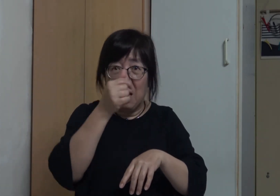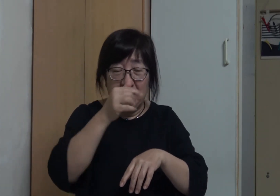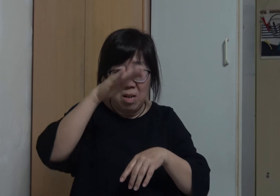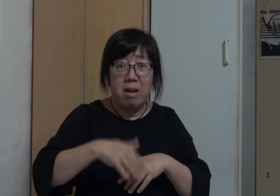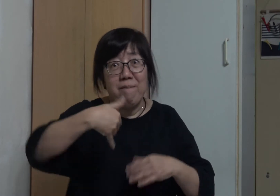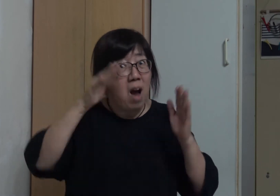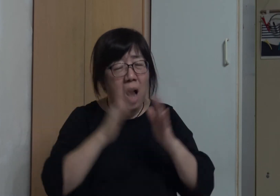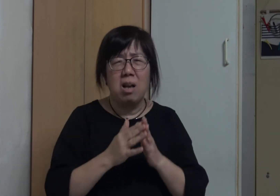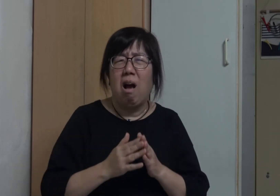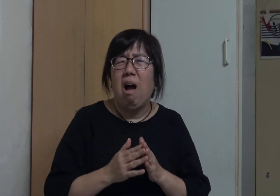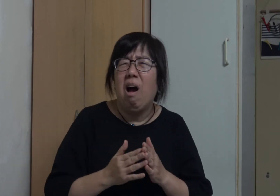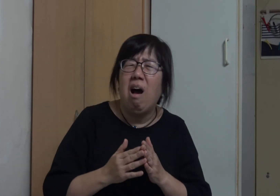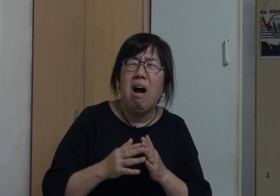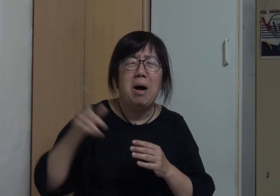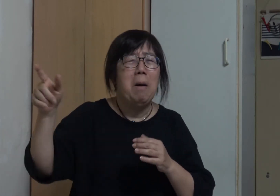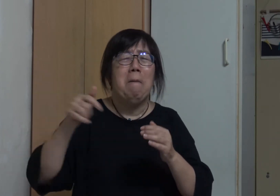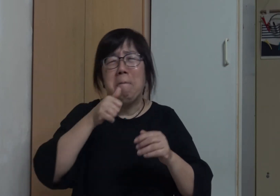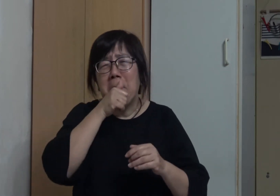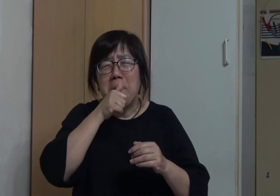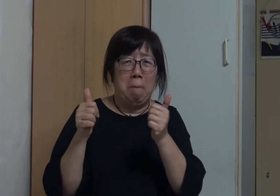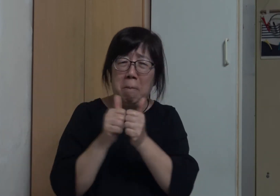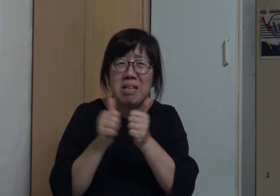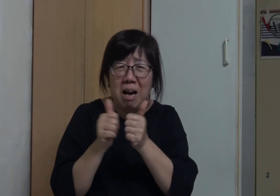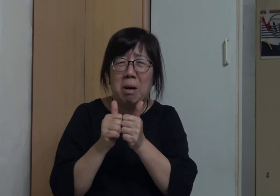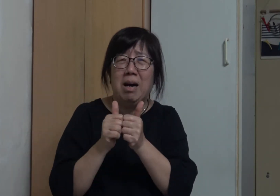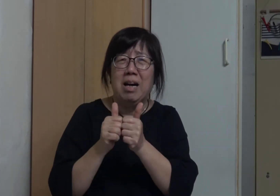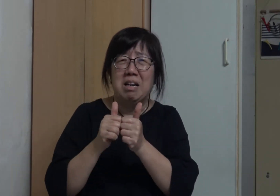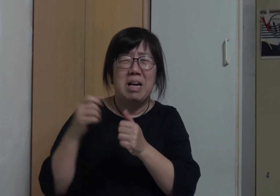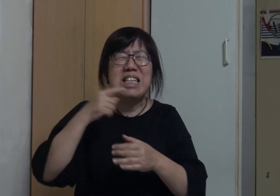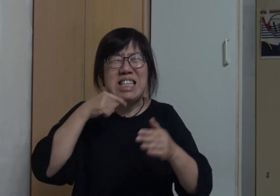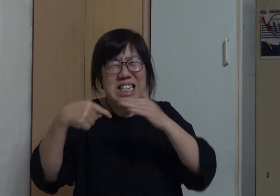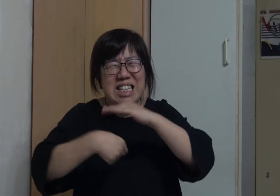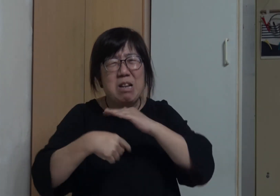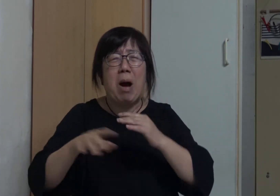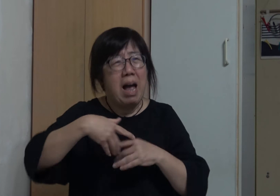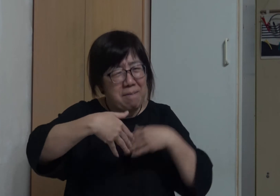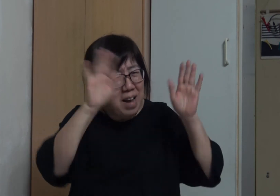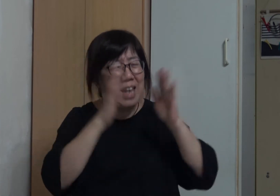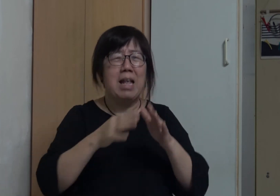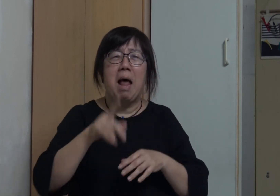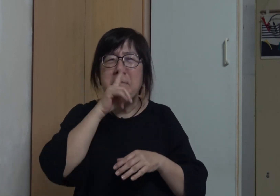She required me to return home before 10pm My friends often laughed at me "It’s time to go home!"